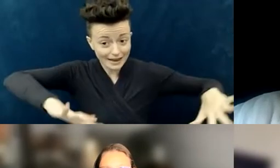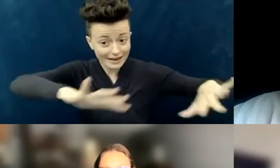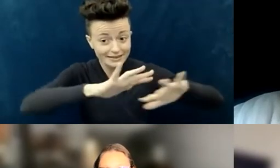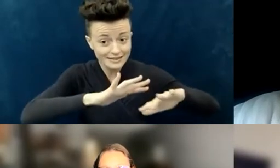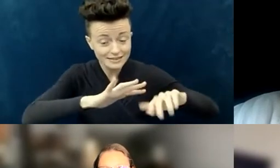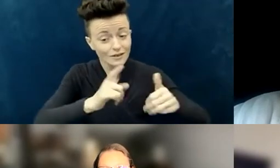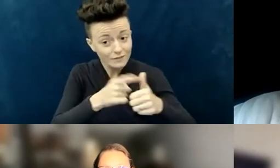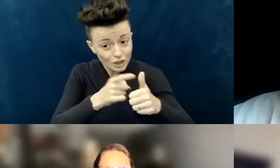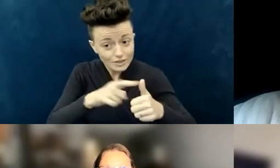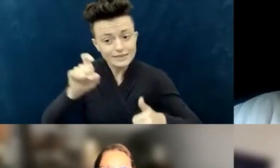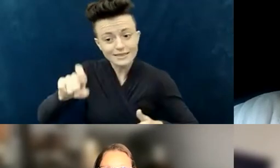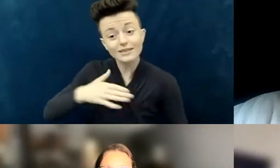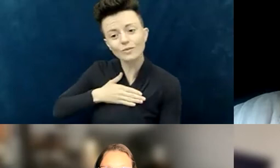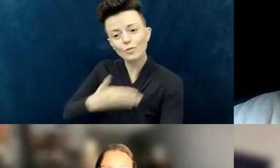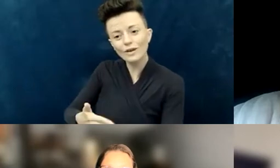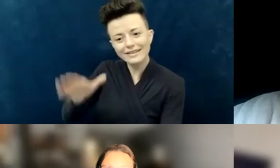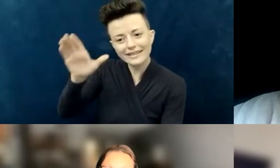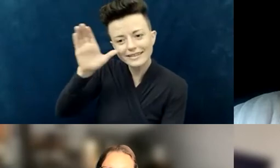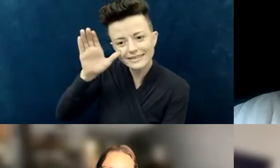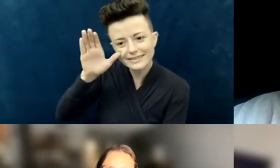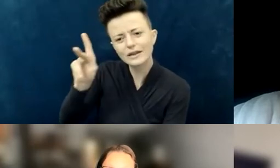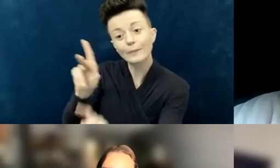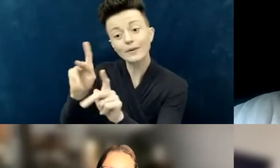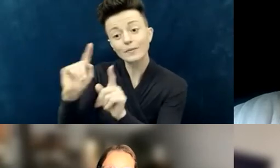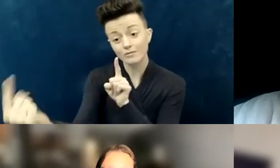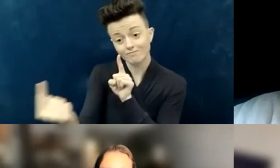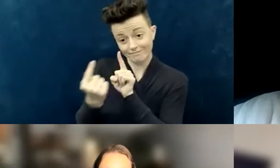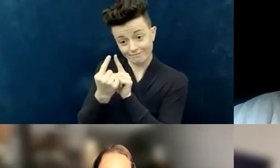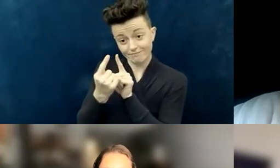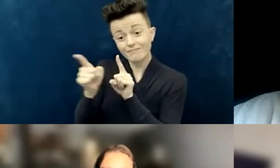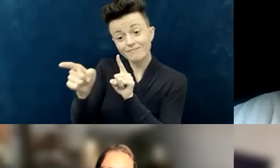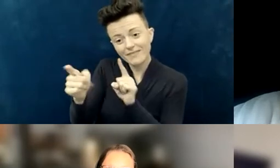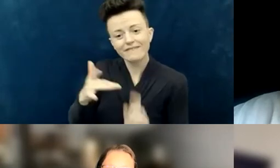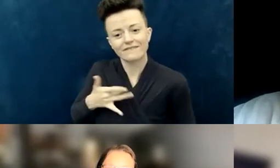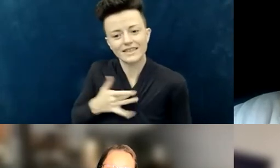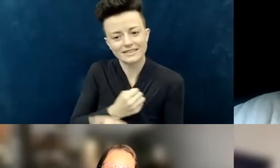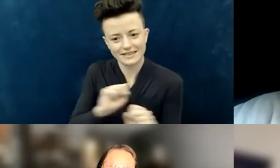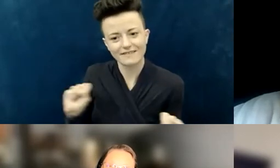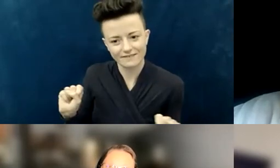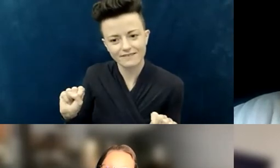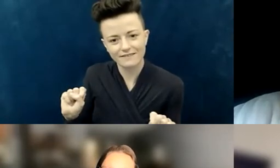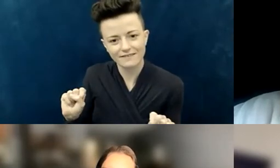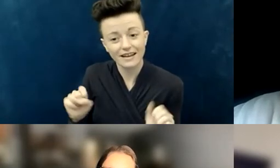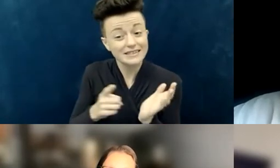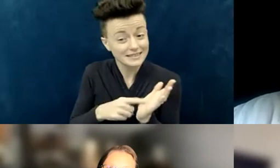I think it goes a long way to start asking those questions before they do, right? "We're anticipating